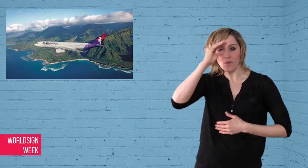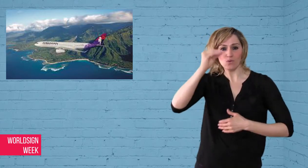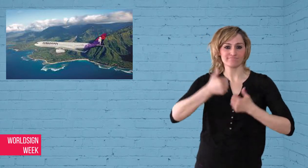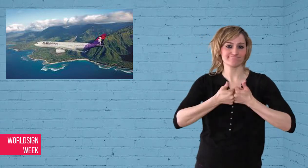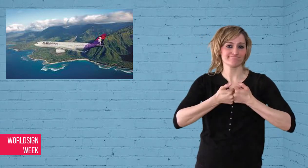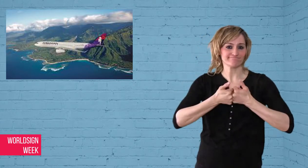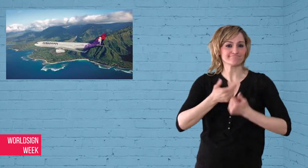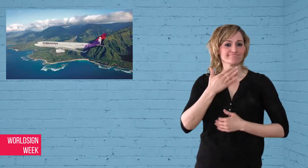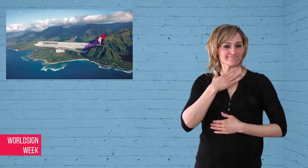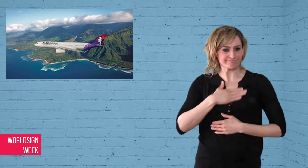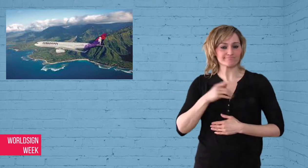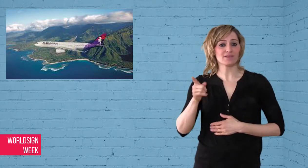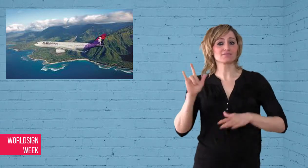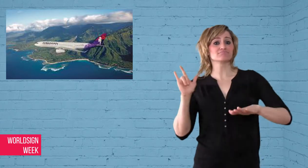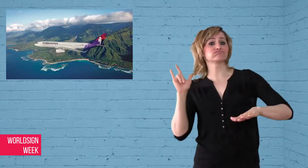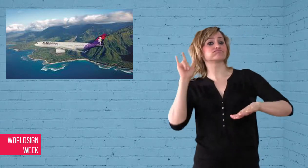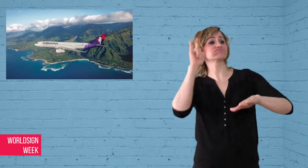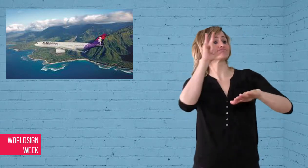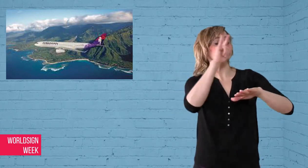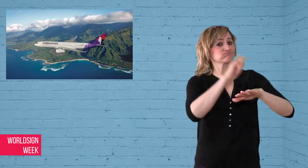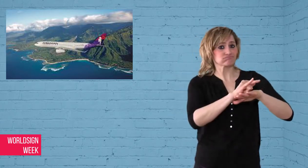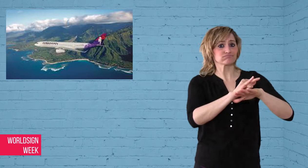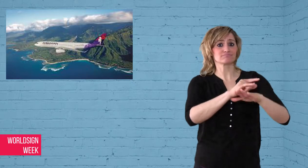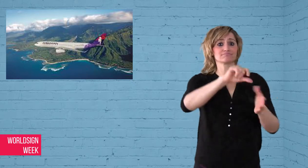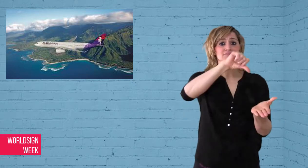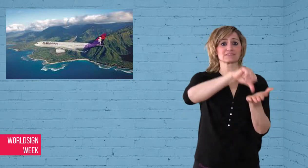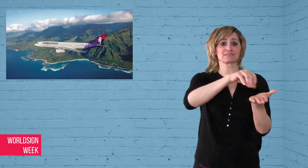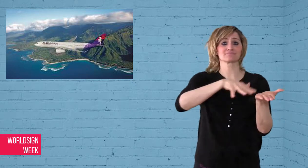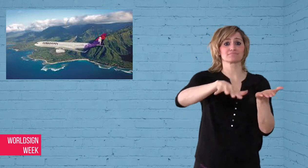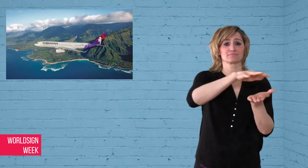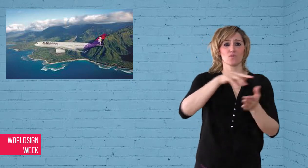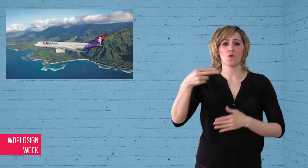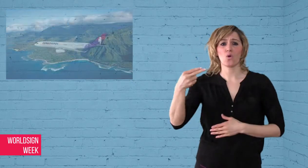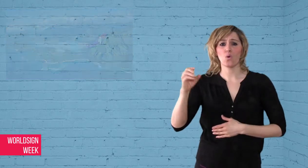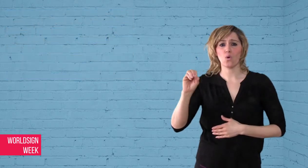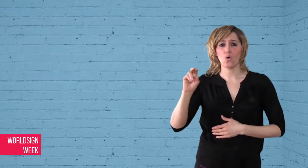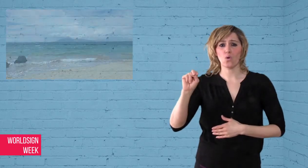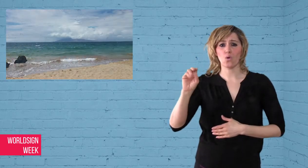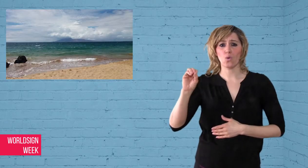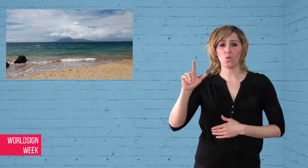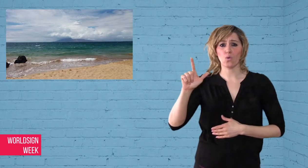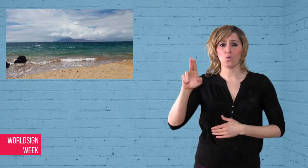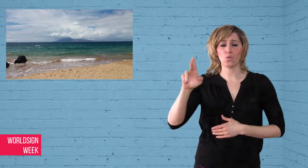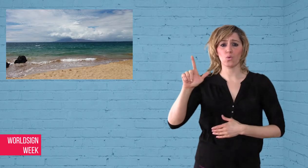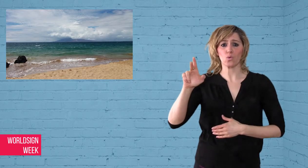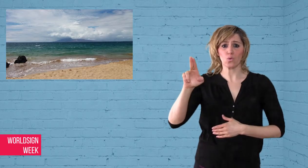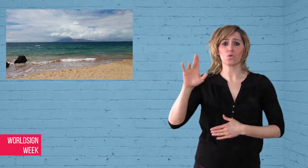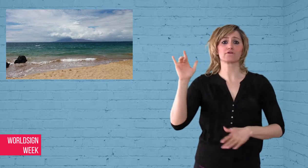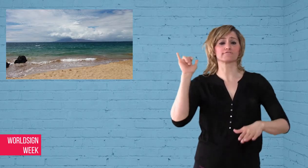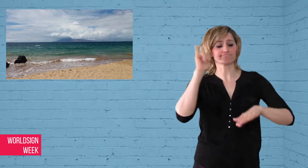detained by Honolulu airport customs.